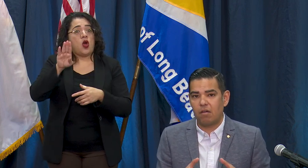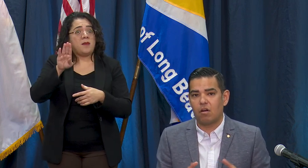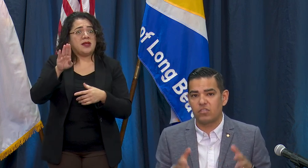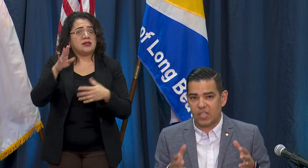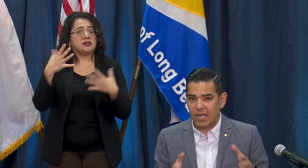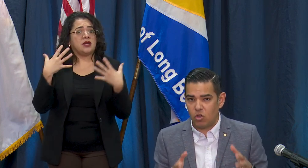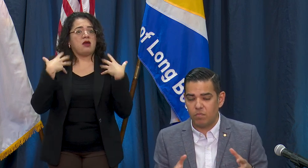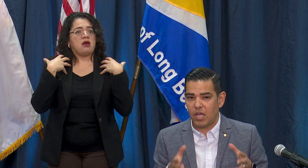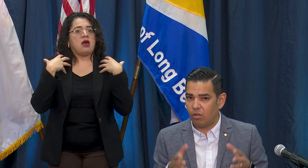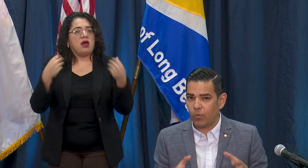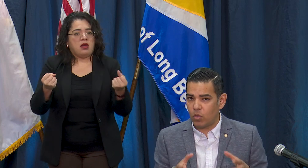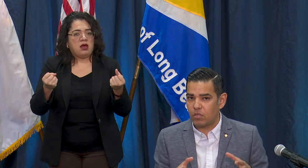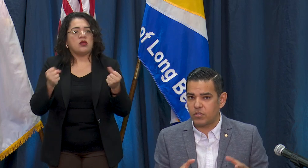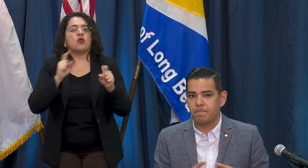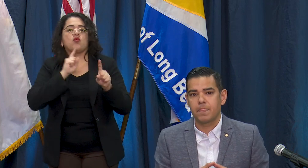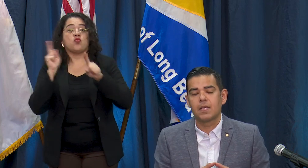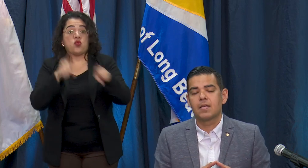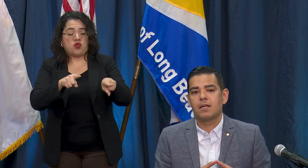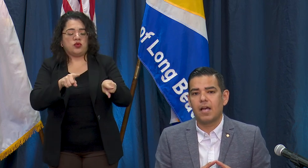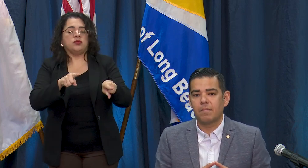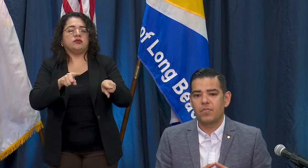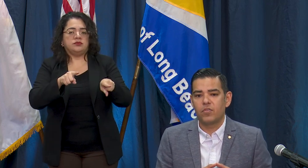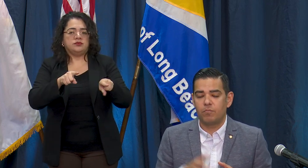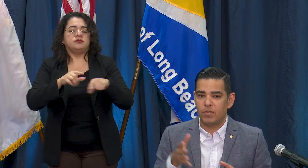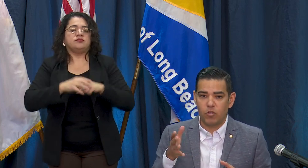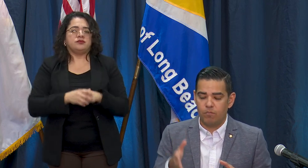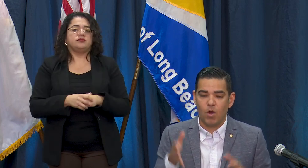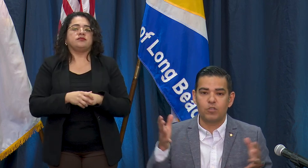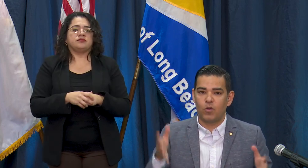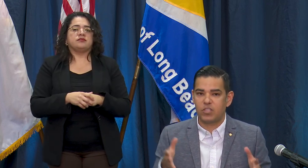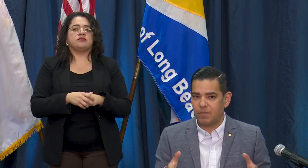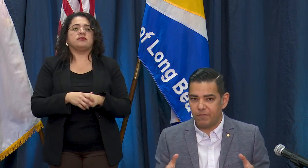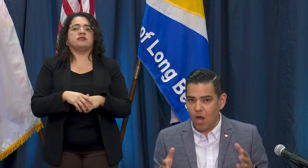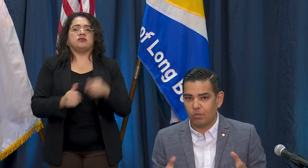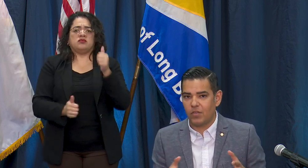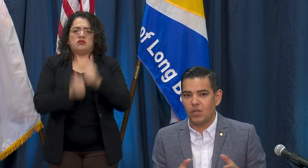out our Stay at Home Health Orders. Most folks have been following those,